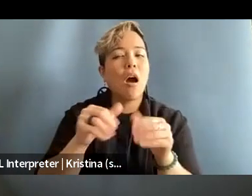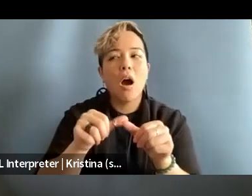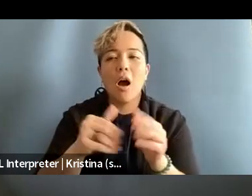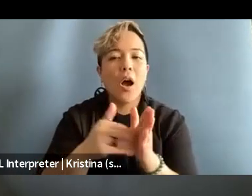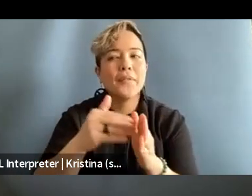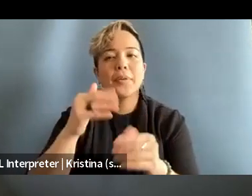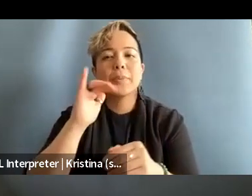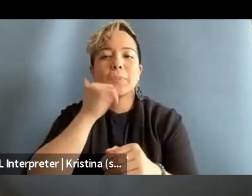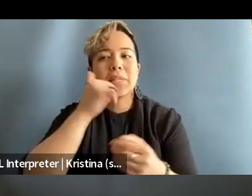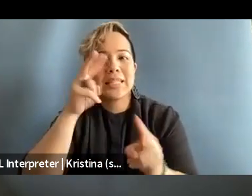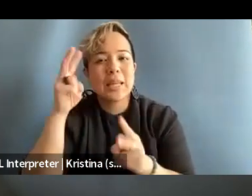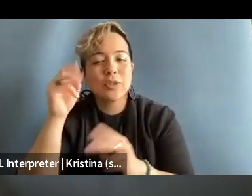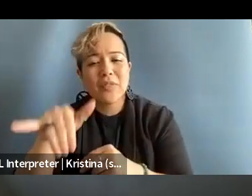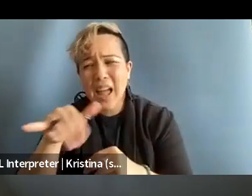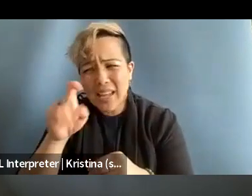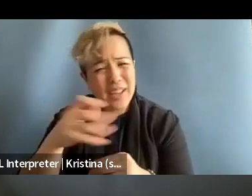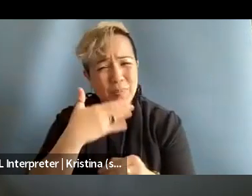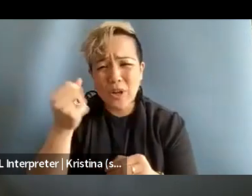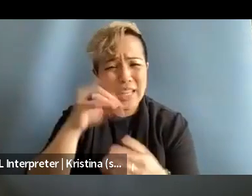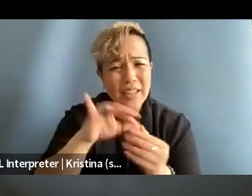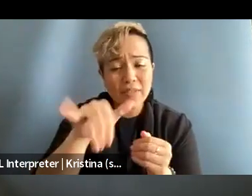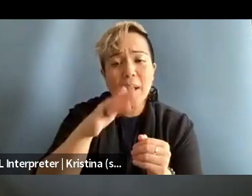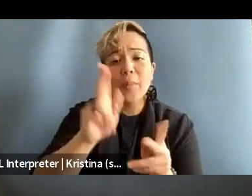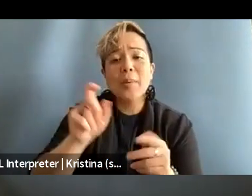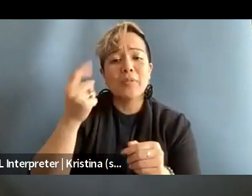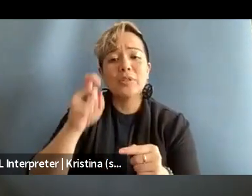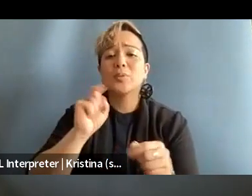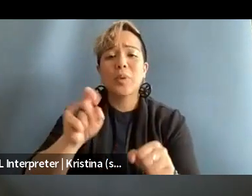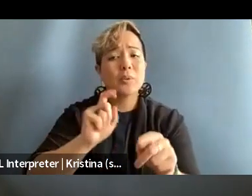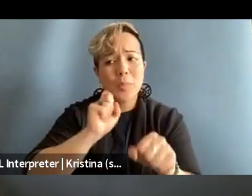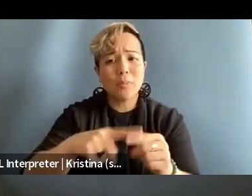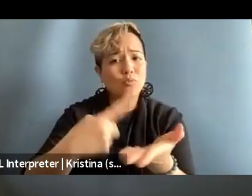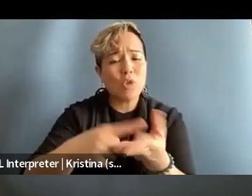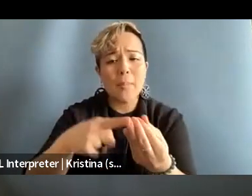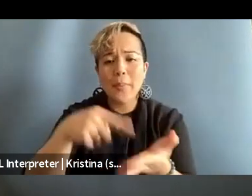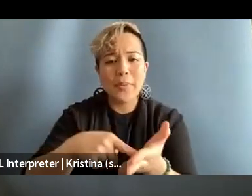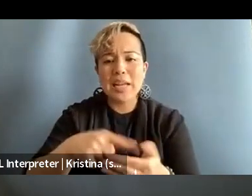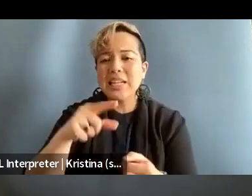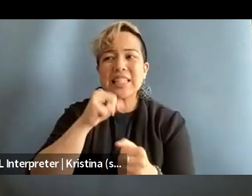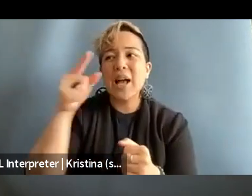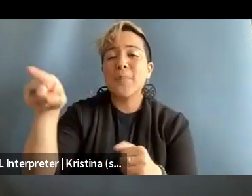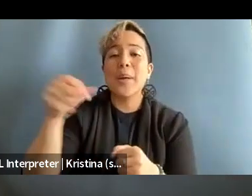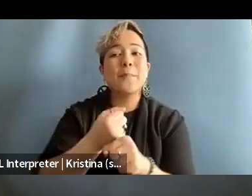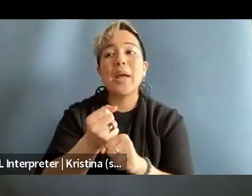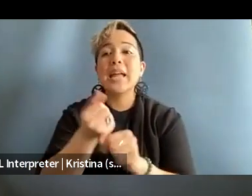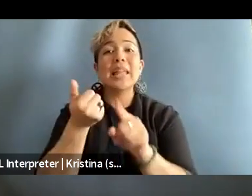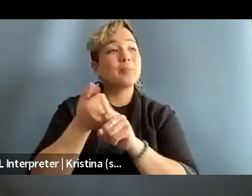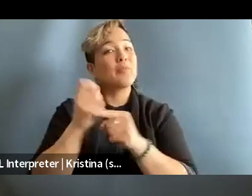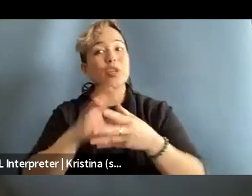better understanding of that and better understanding of the fact that people should be able to talk about this and that's not them making themselves the story or looking for attention